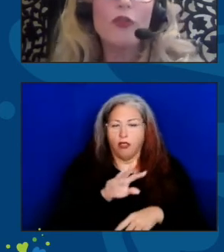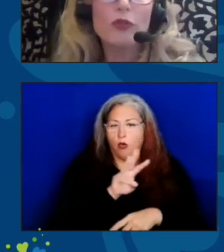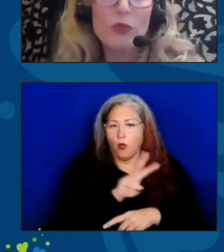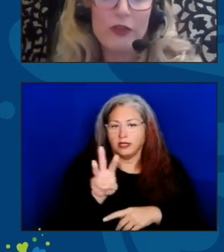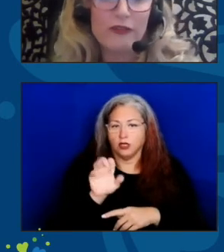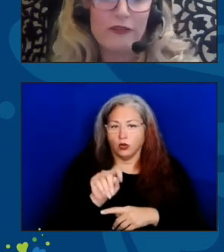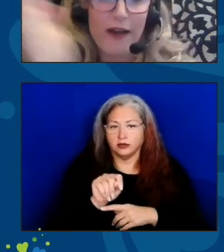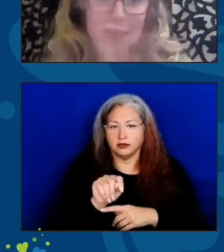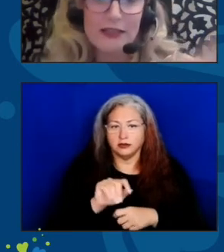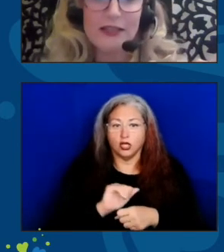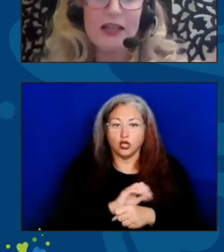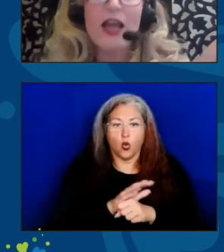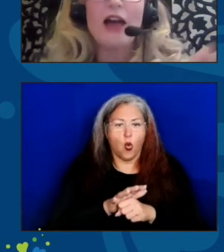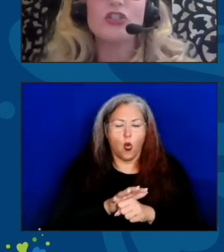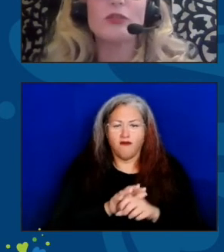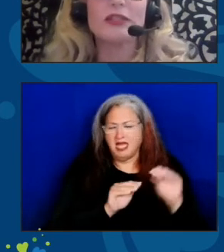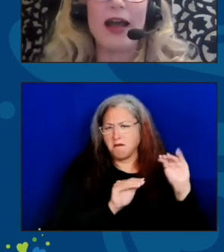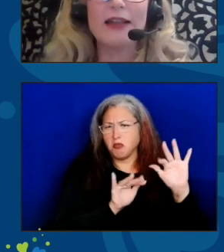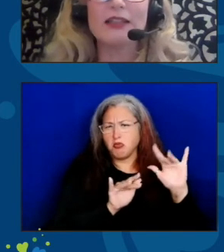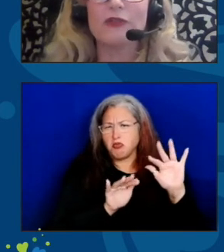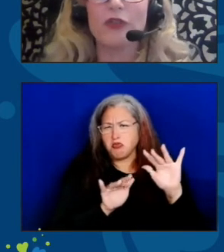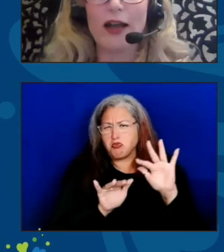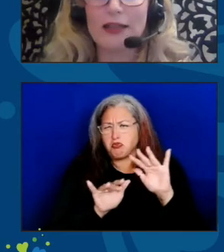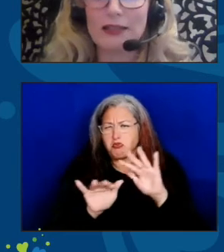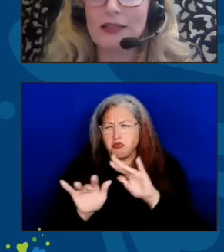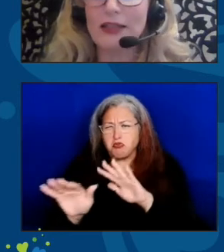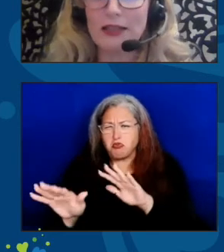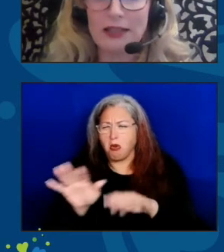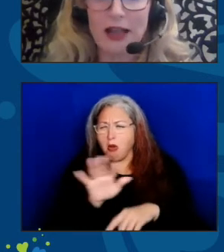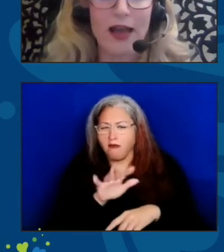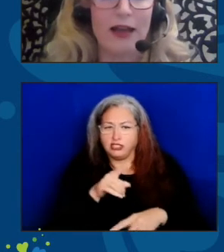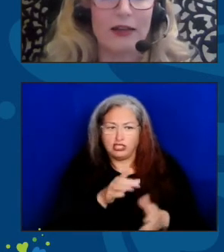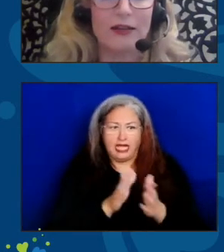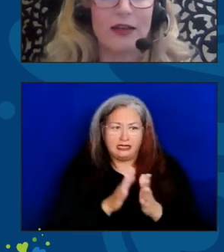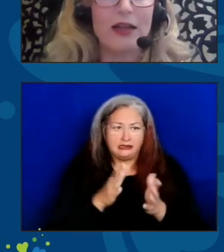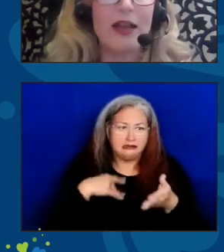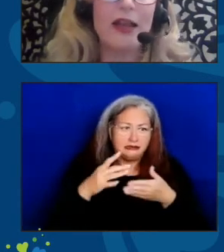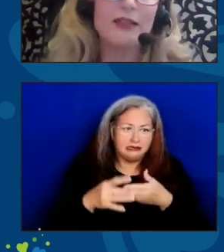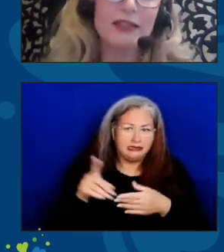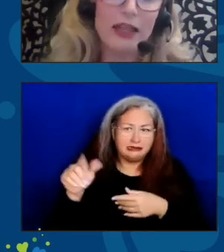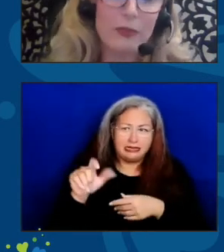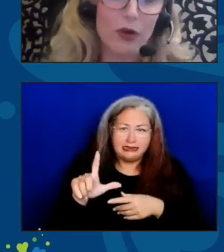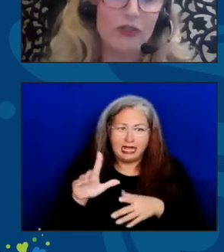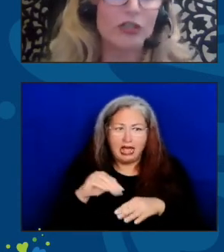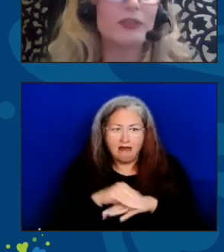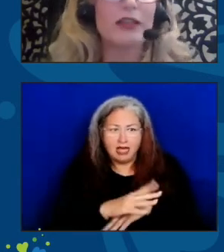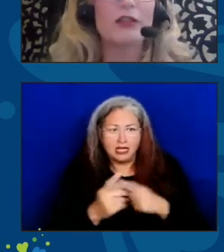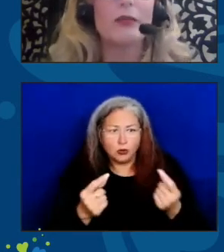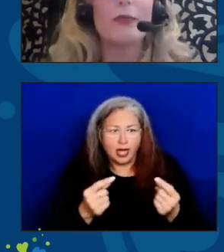COVID was moving fast and she was asking for guidance that ACL had. In the same breath, she was telling me about